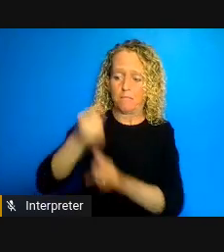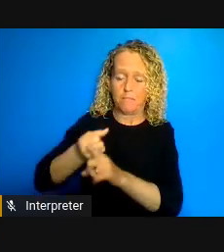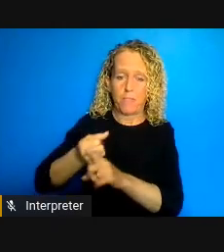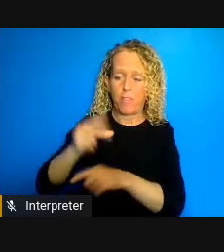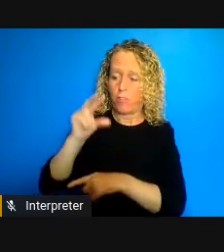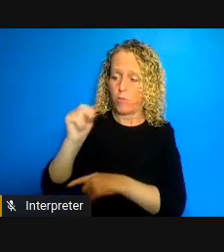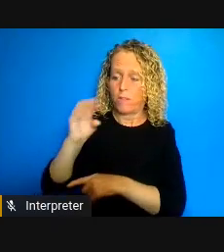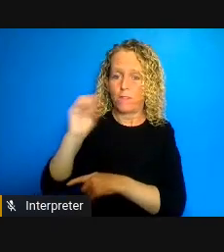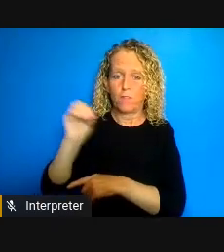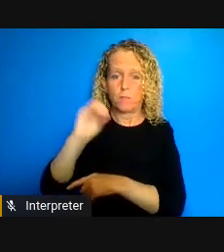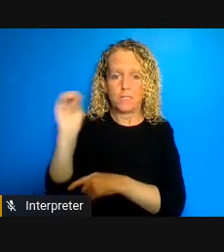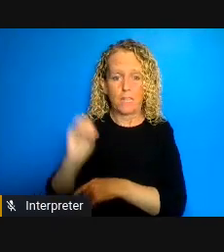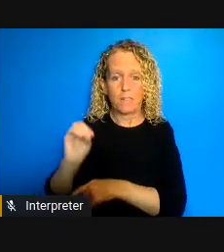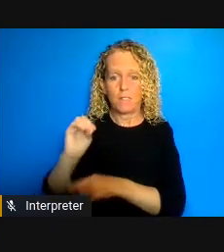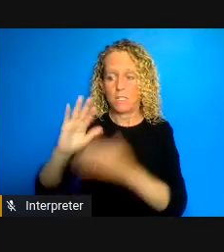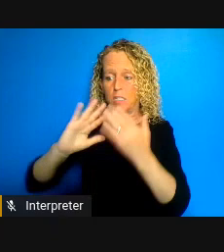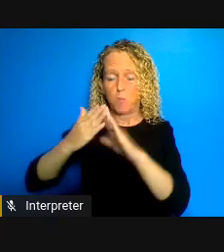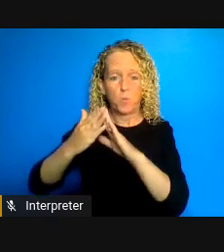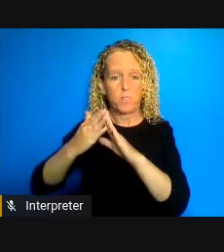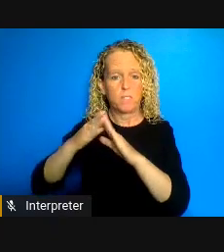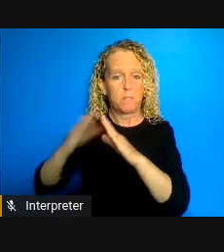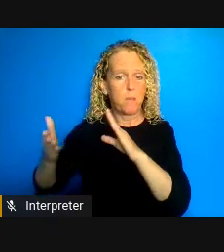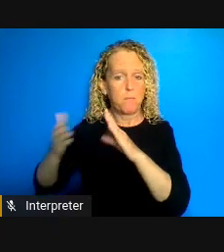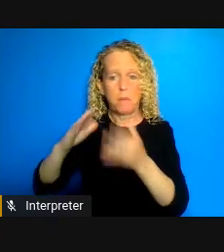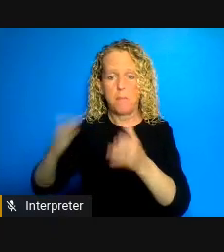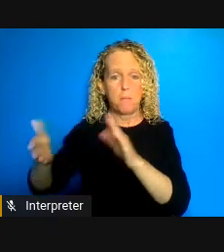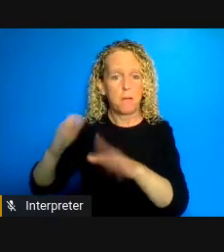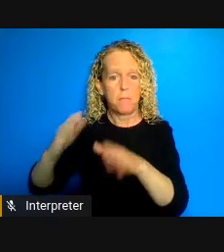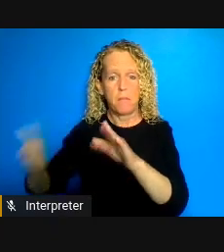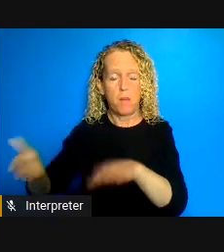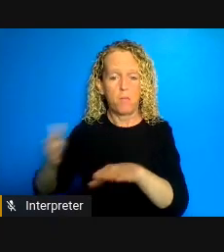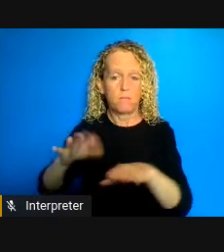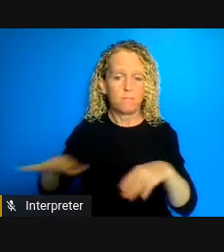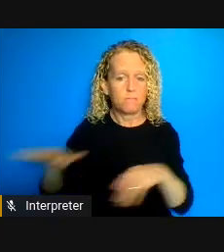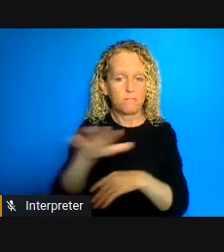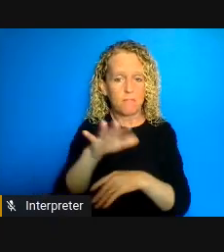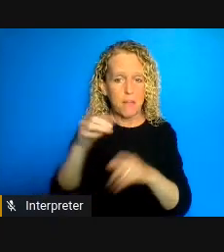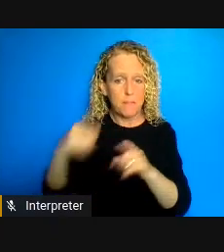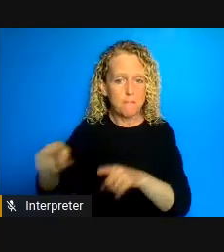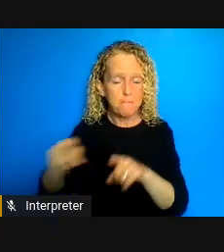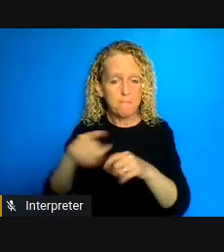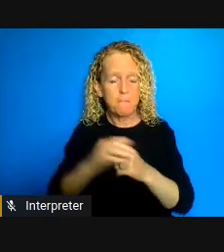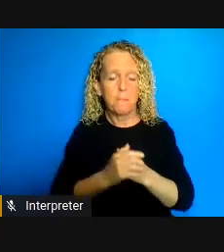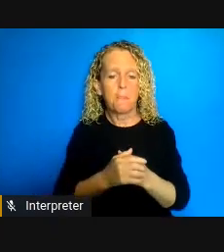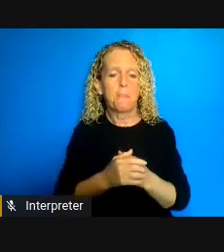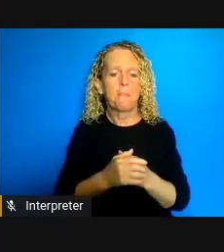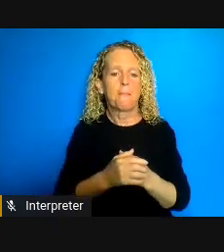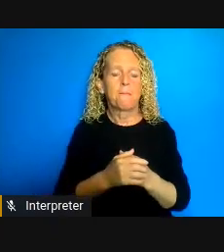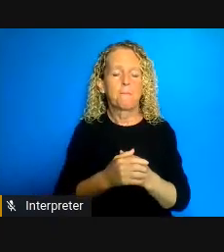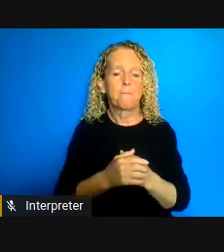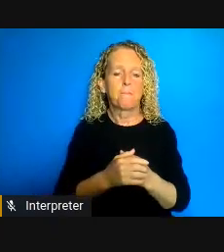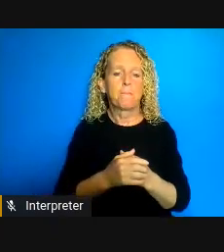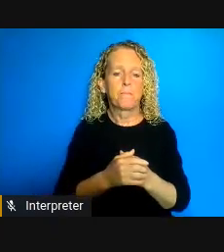it swept through and as provinces reopen communities are quite